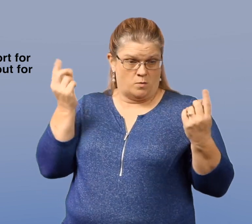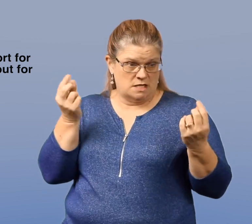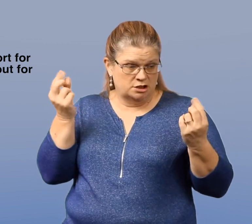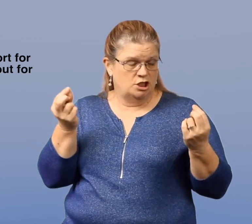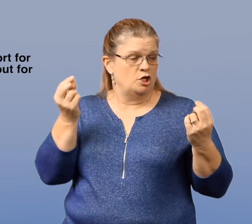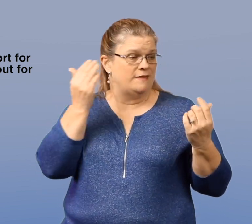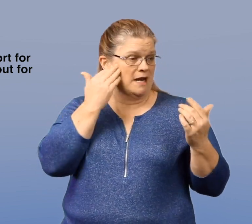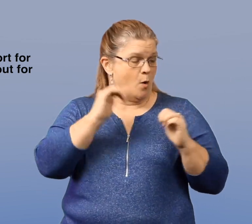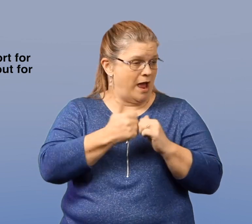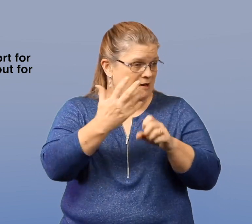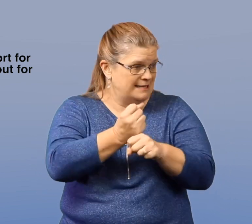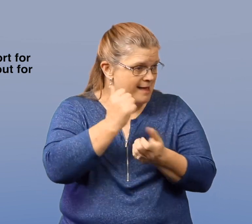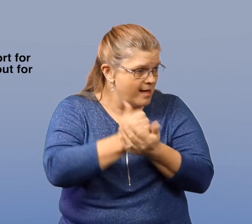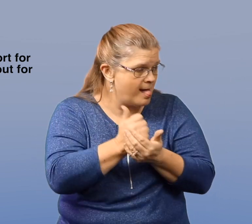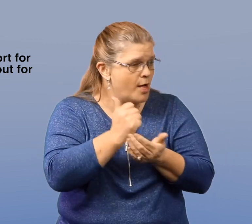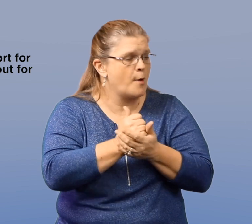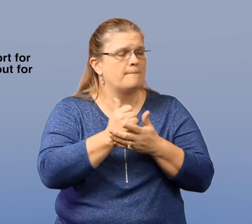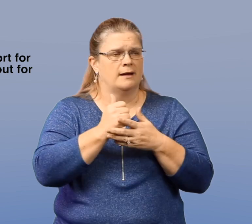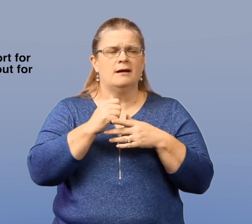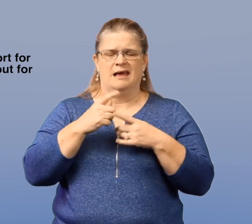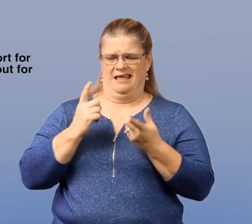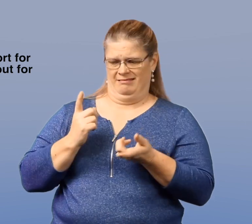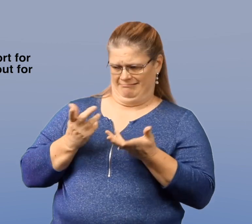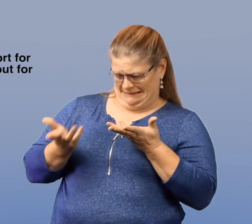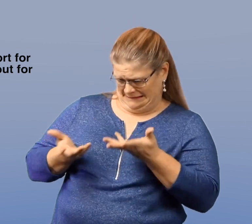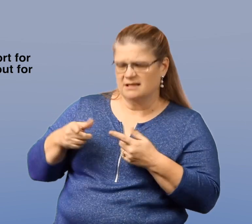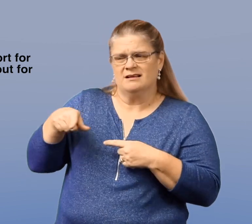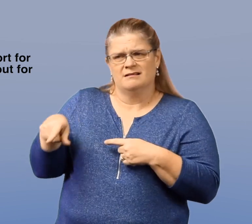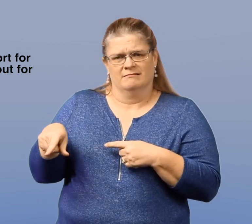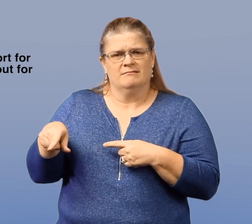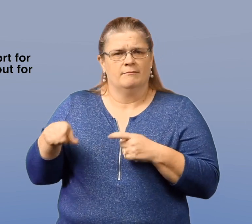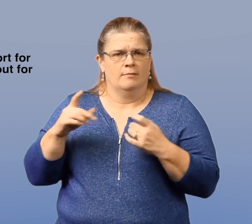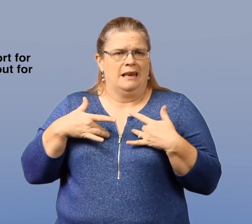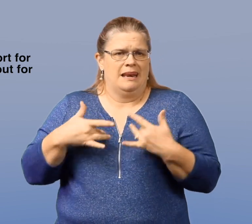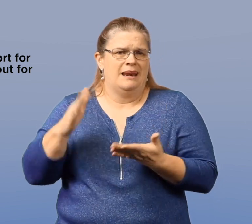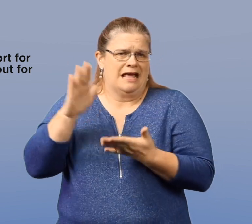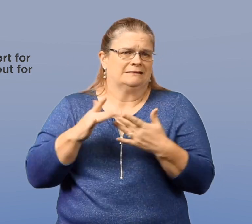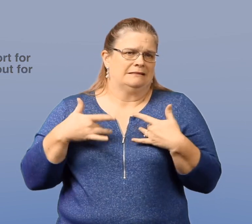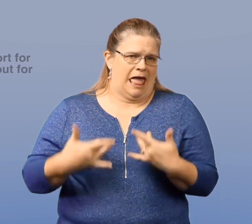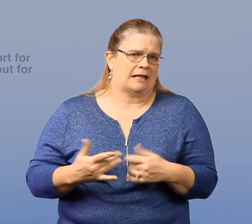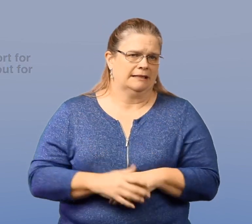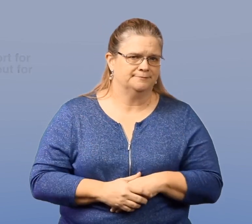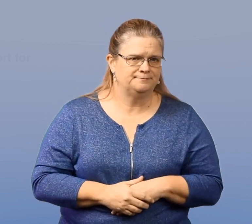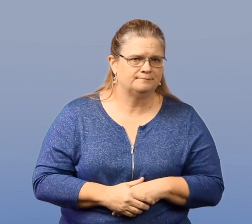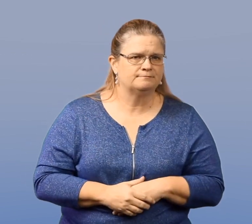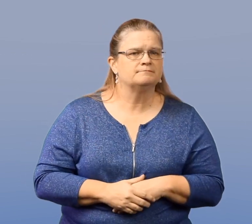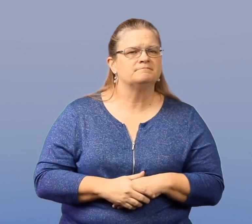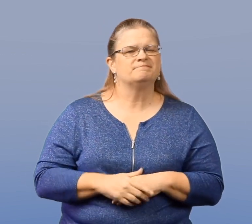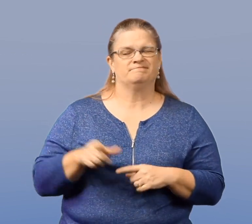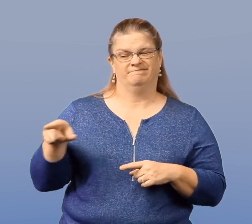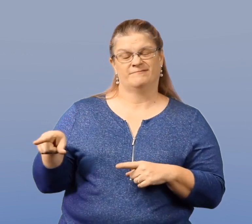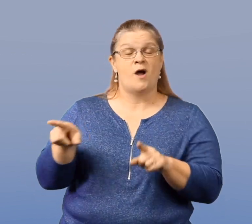how to get help, if being able to do so, they're less likely to be suicidal.